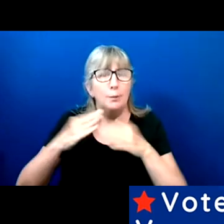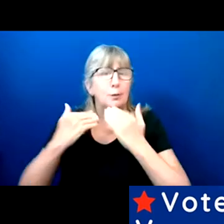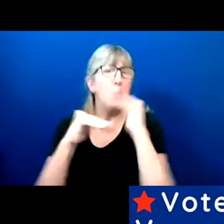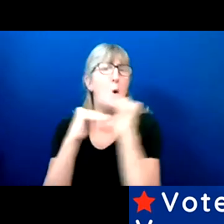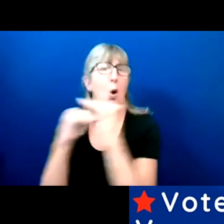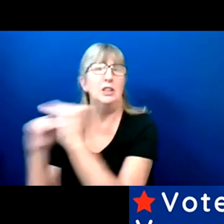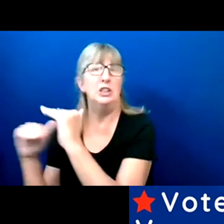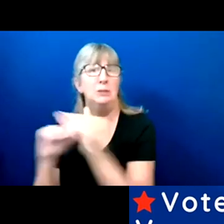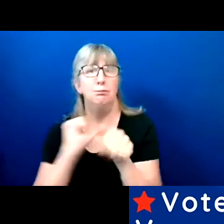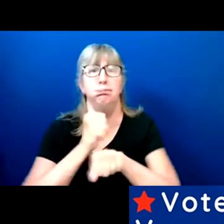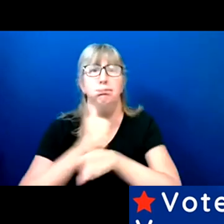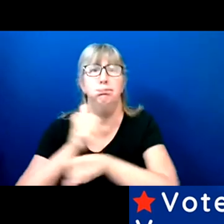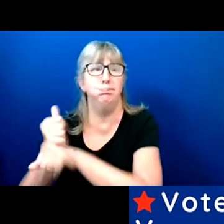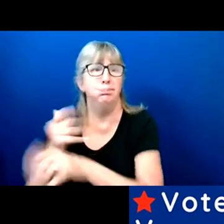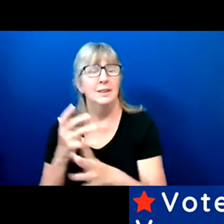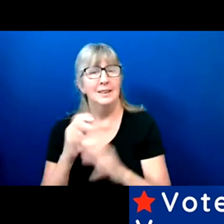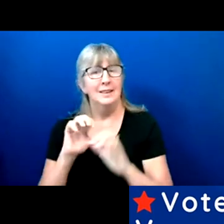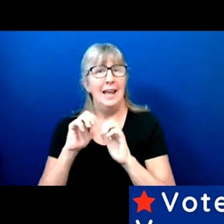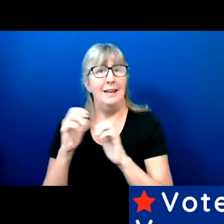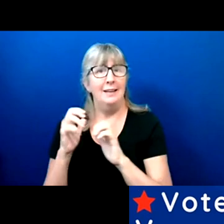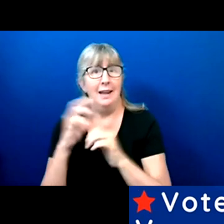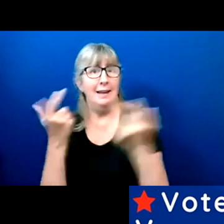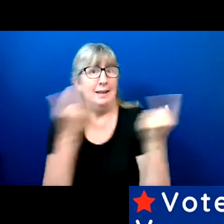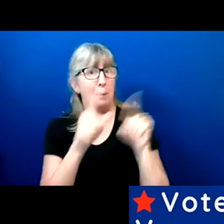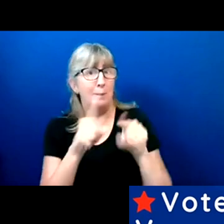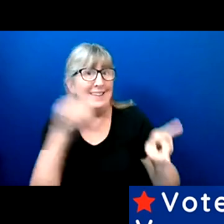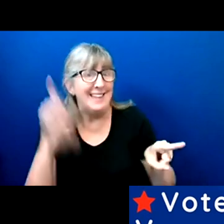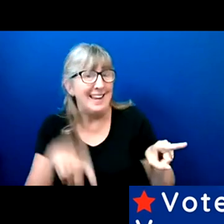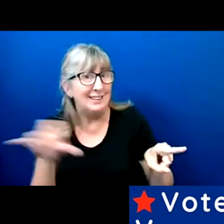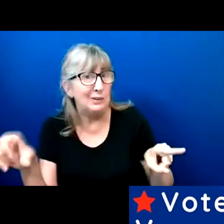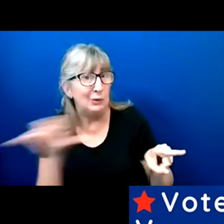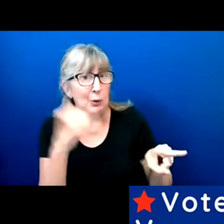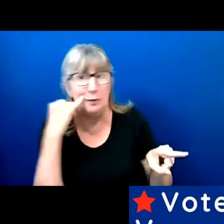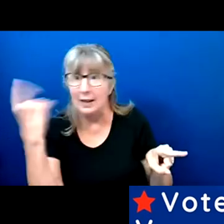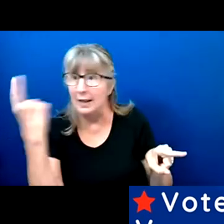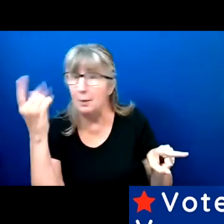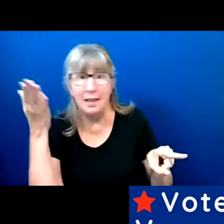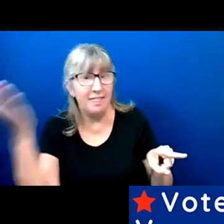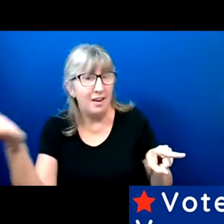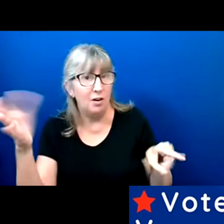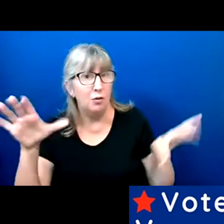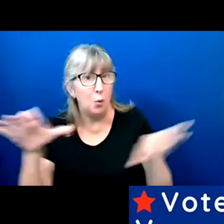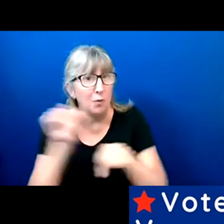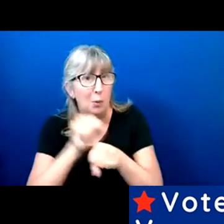And then how do we even apply in Texas if anyone has been on the ground in Texas doing the work?